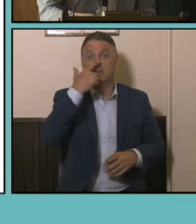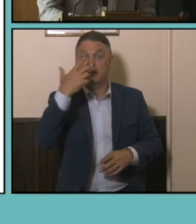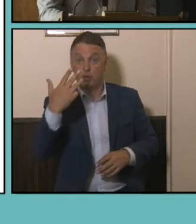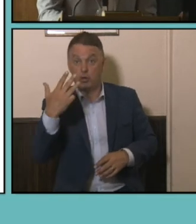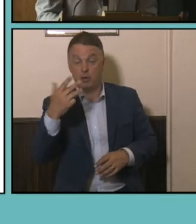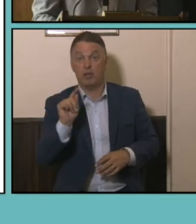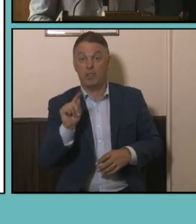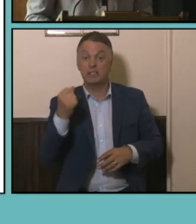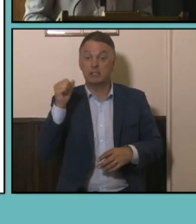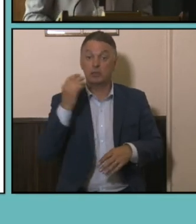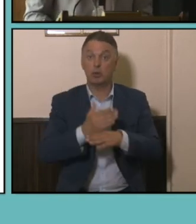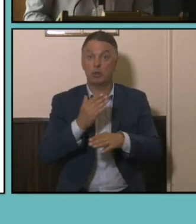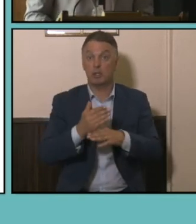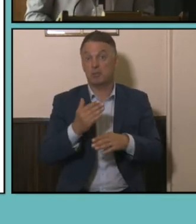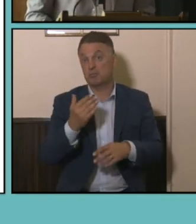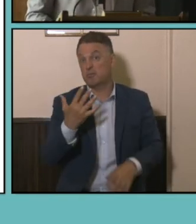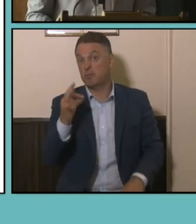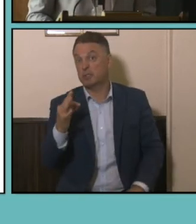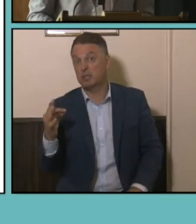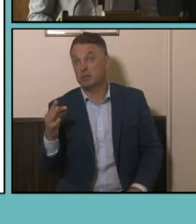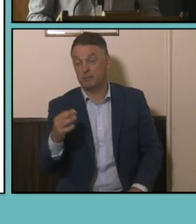form that they were still working with beef cattle farm at the top